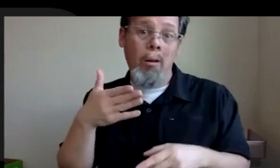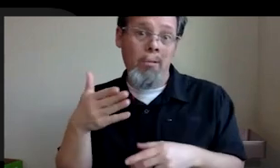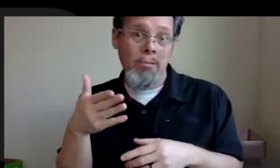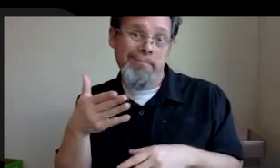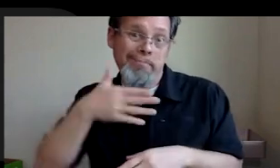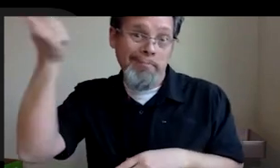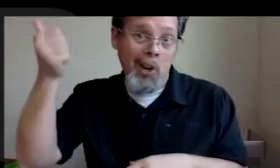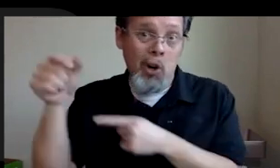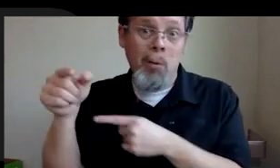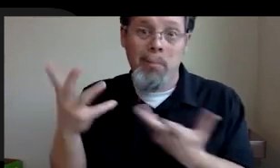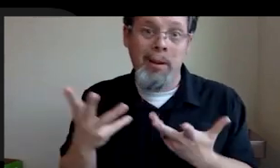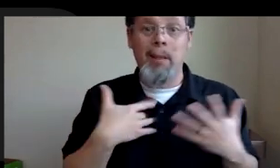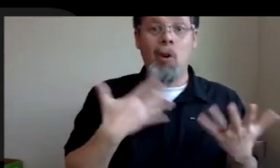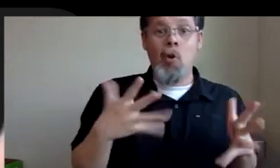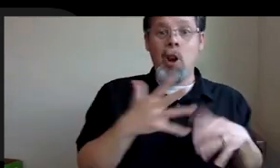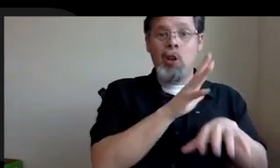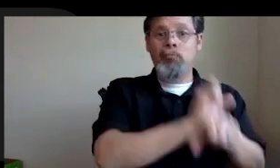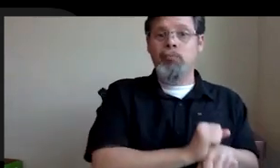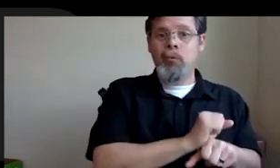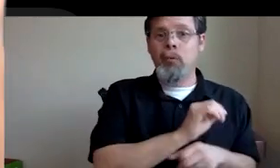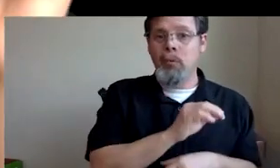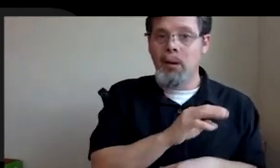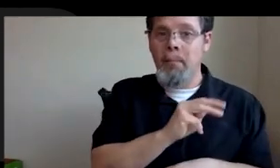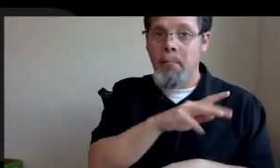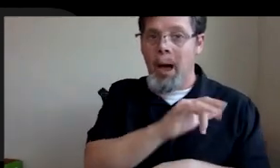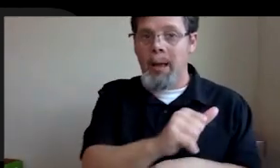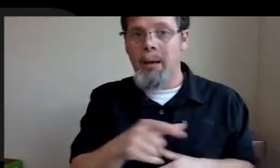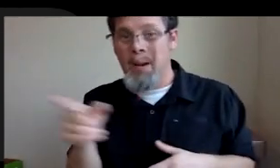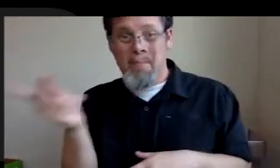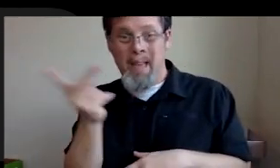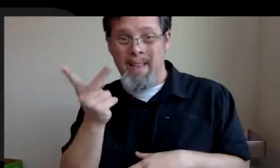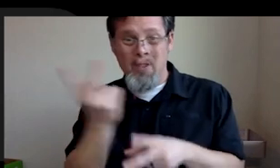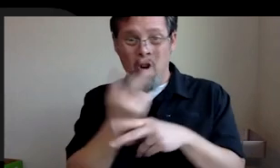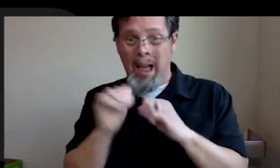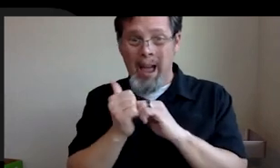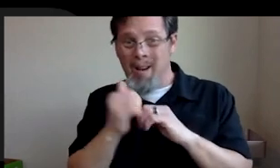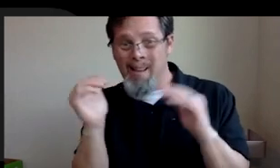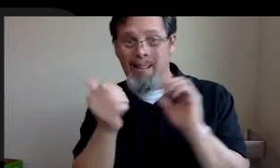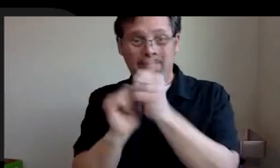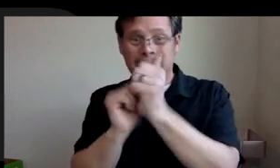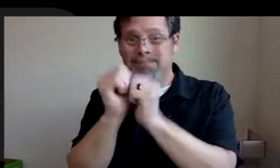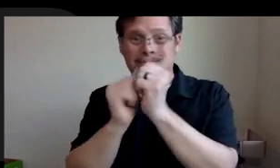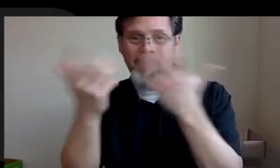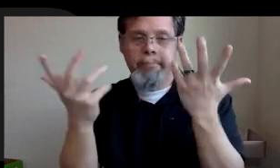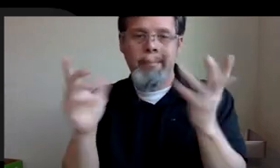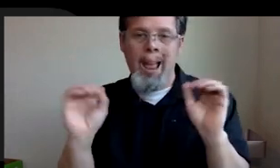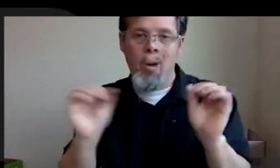you know all of that. What does that, Max, Max, figure out how to compete with a free market? Right now? They're not even trying and Blendr is